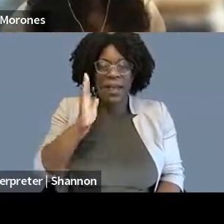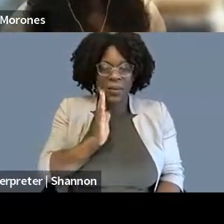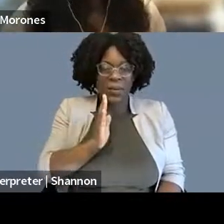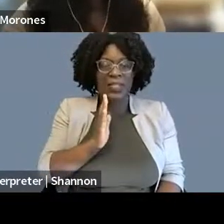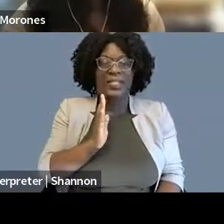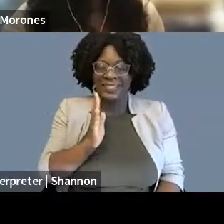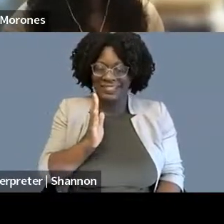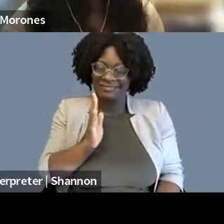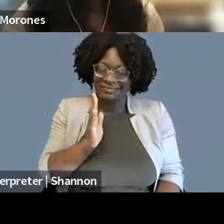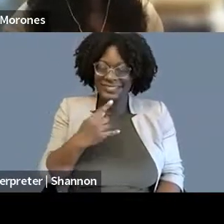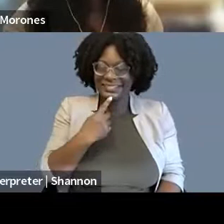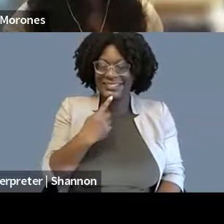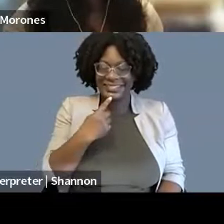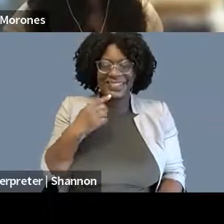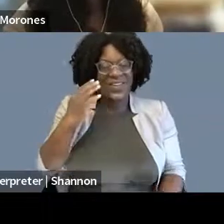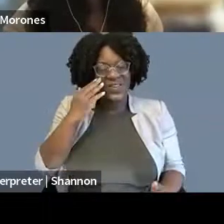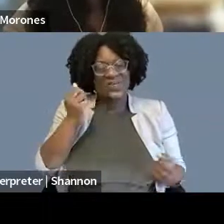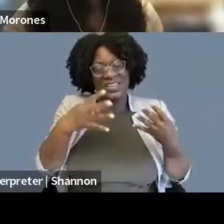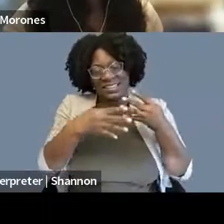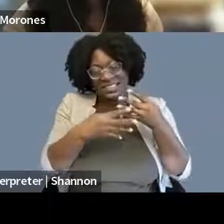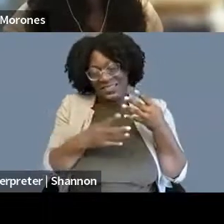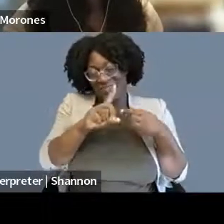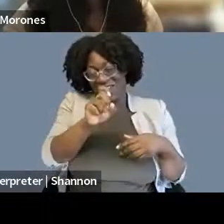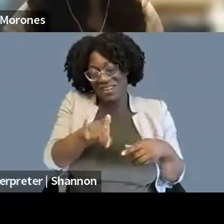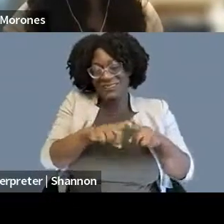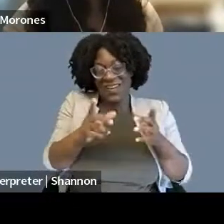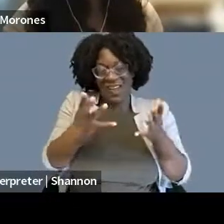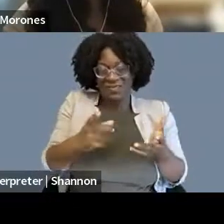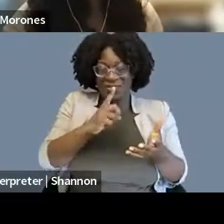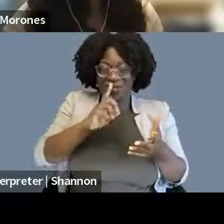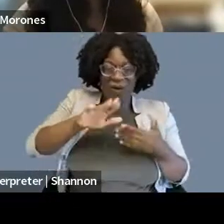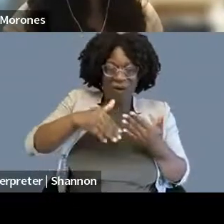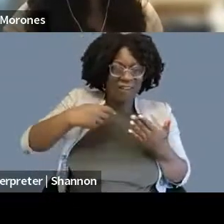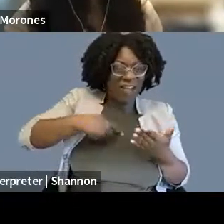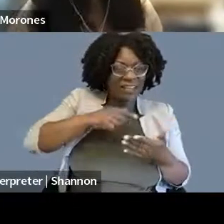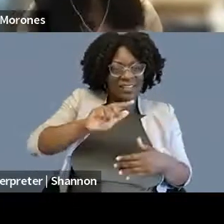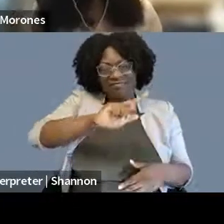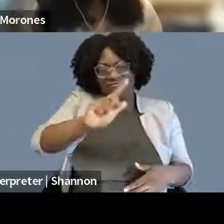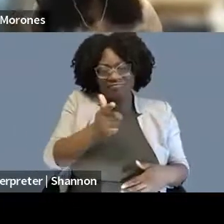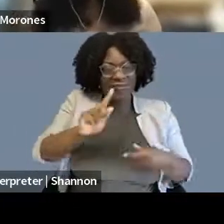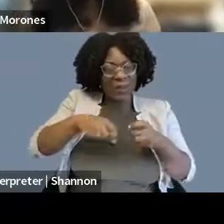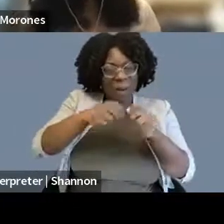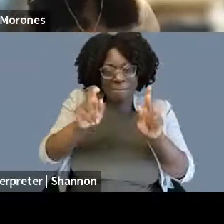and close with one of my own. Which is to say, I know, you know, IfRFA primarily focuses on providing support